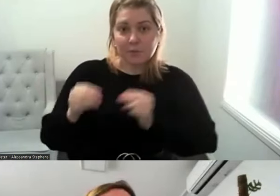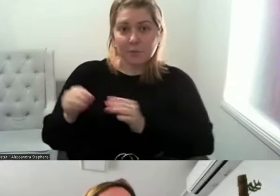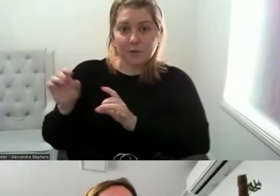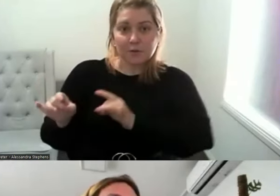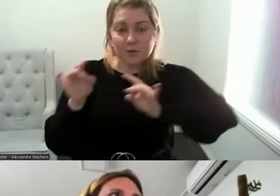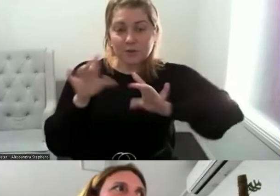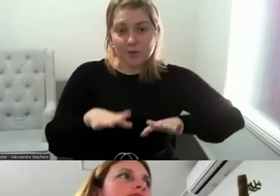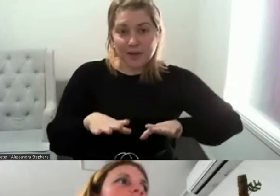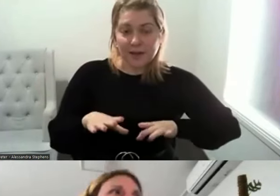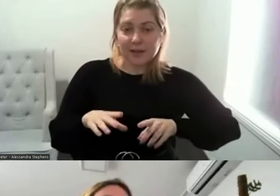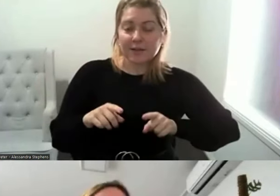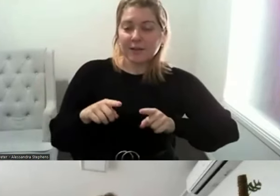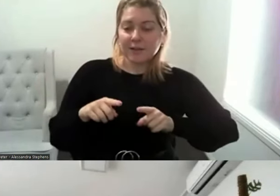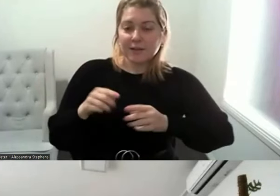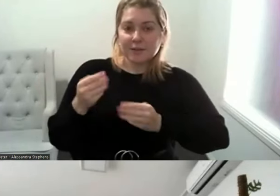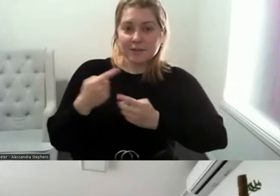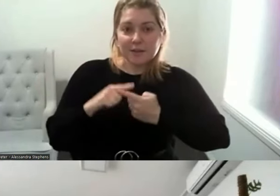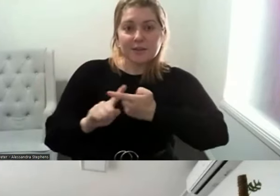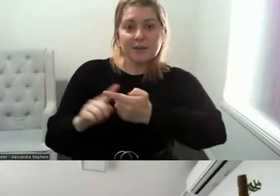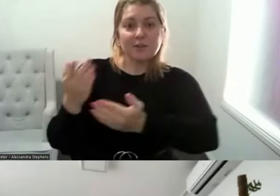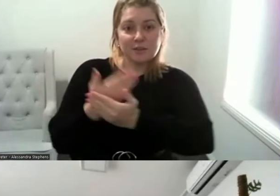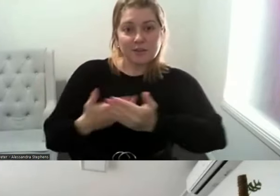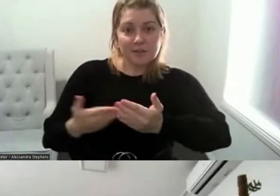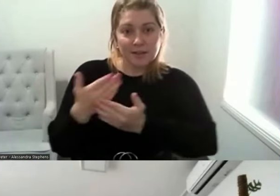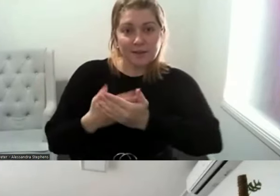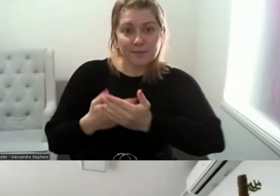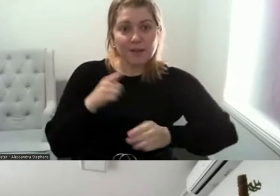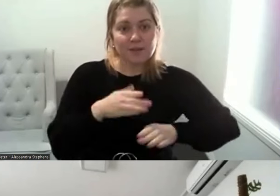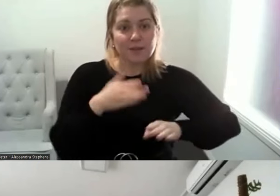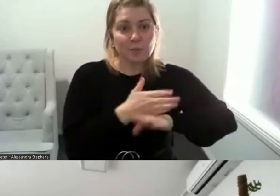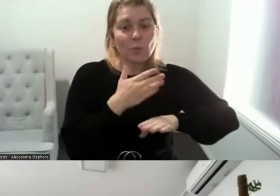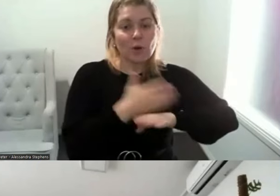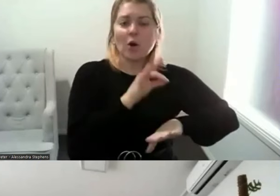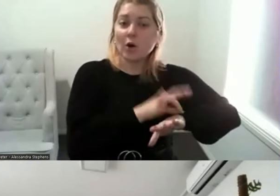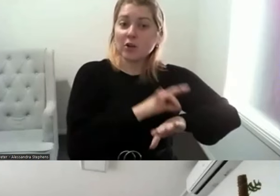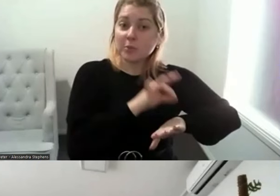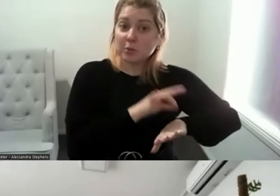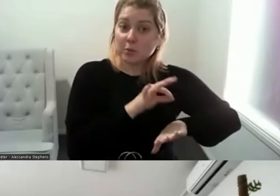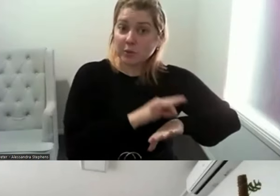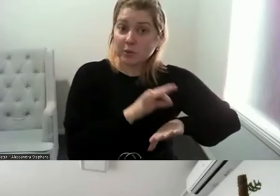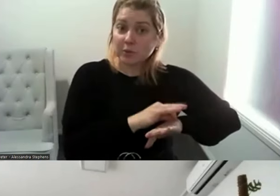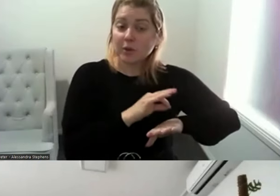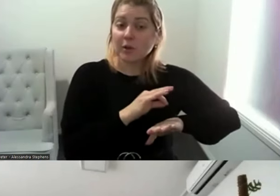Karishma has worked in Harvey Bay Hospital as a medical registrar and then moved to